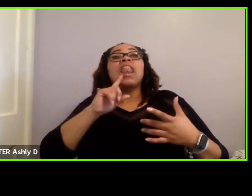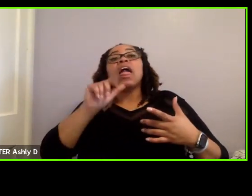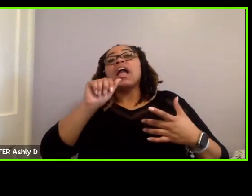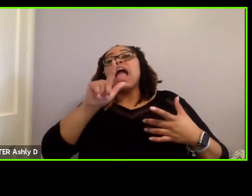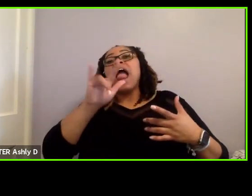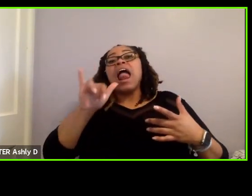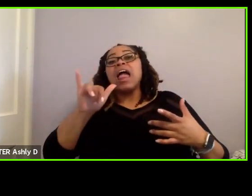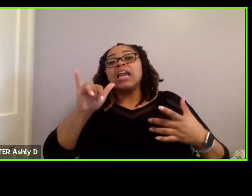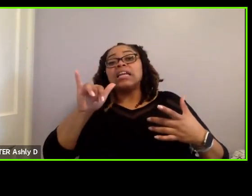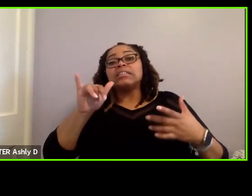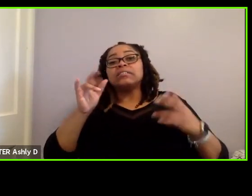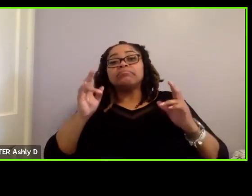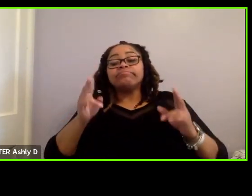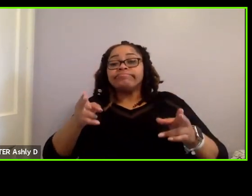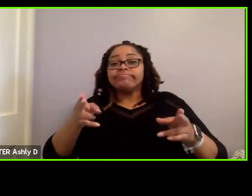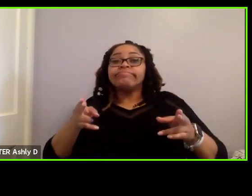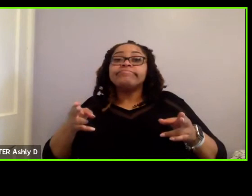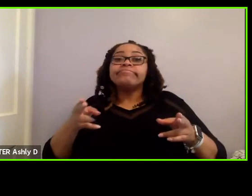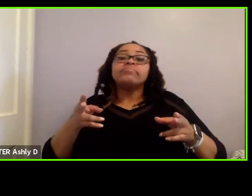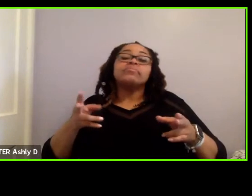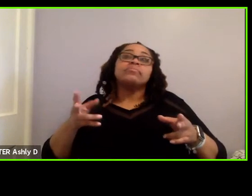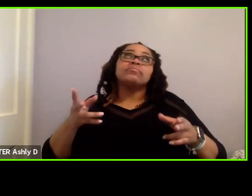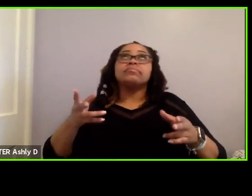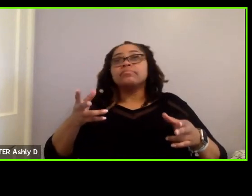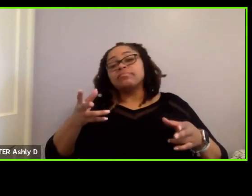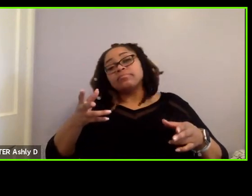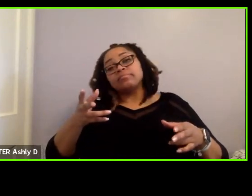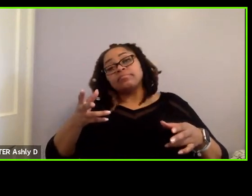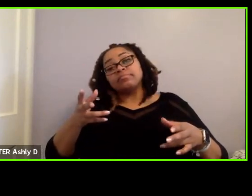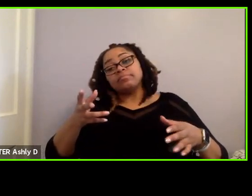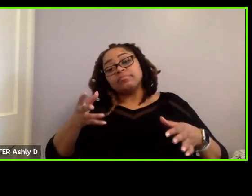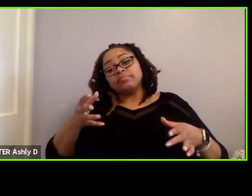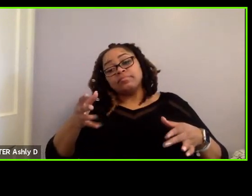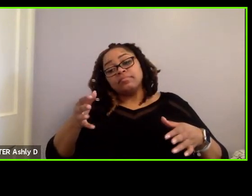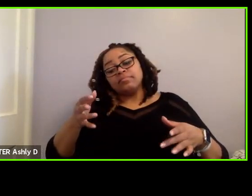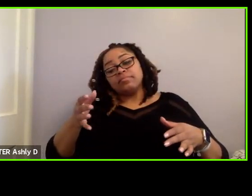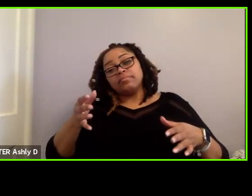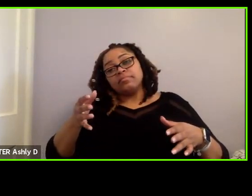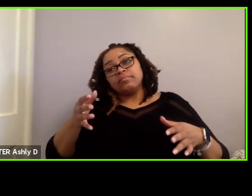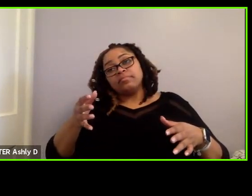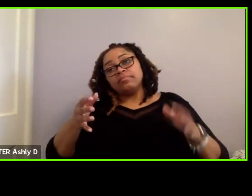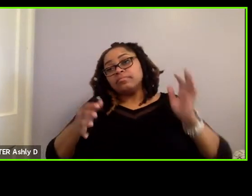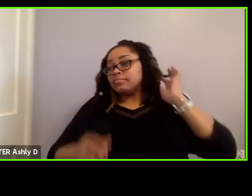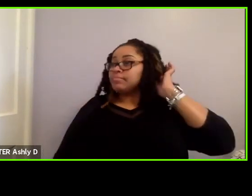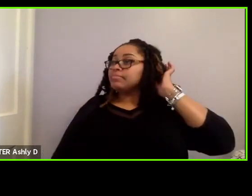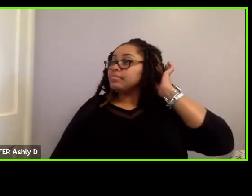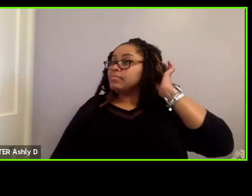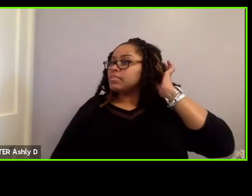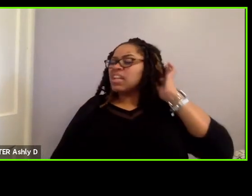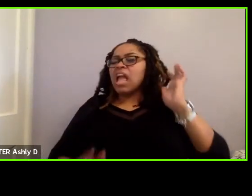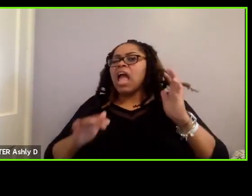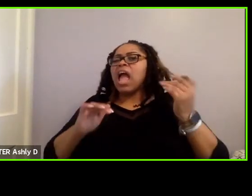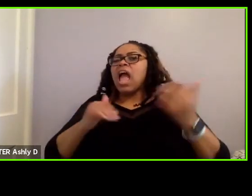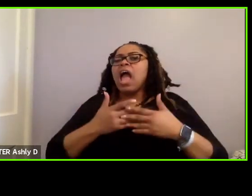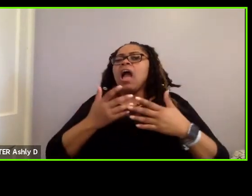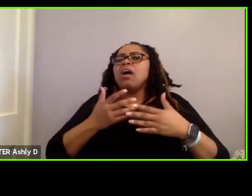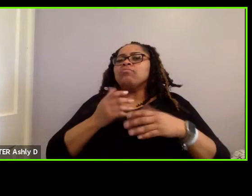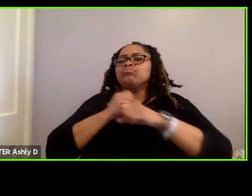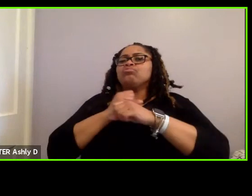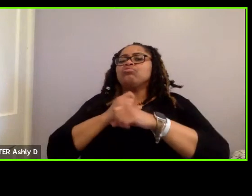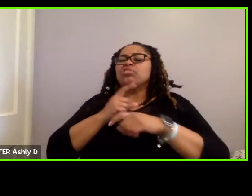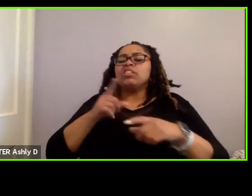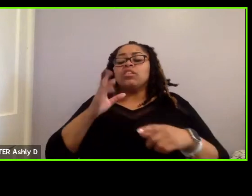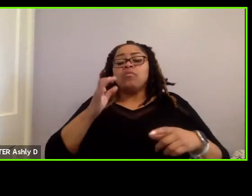an Ollie, you know, and how secure is it? Because from my standpoint, there are a lot